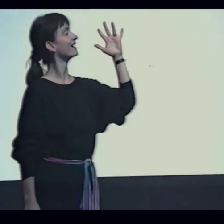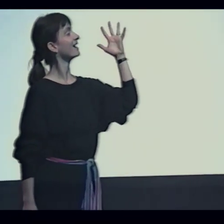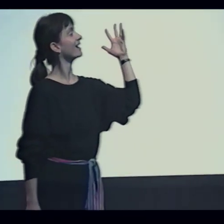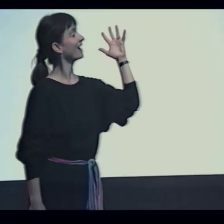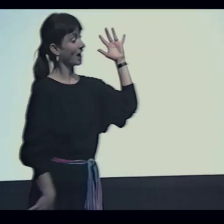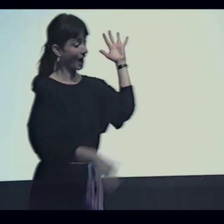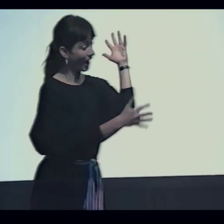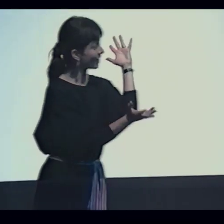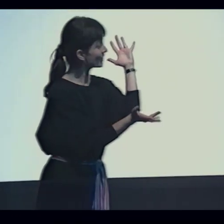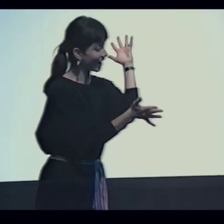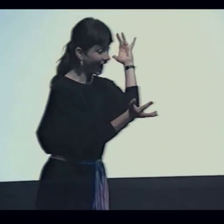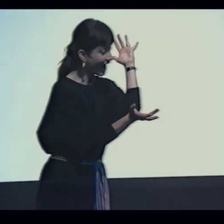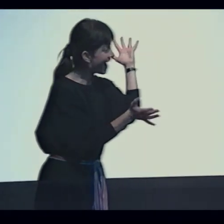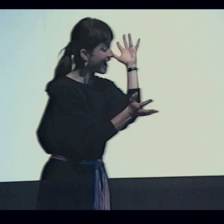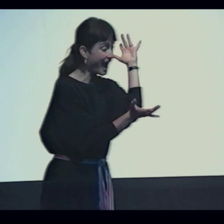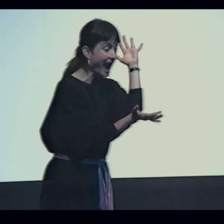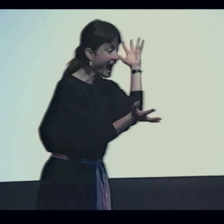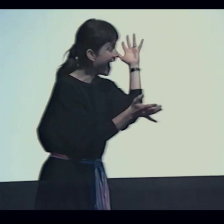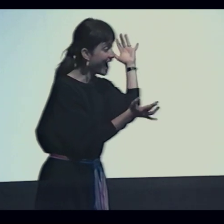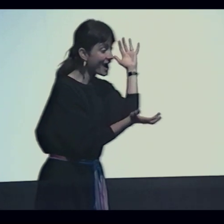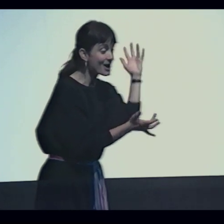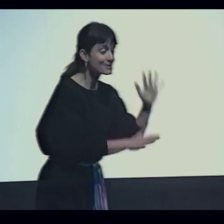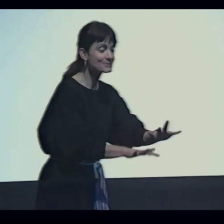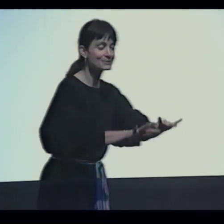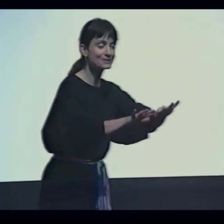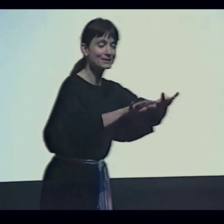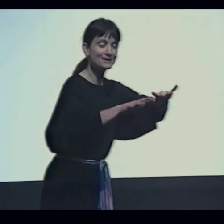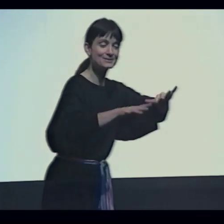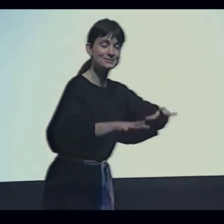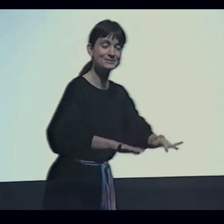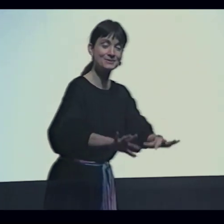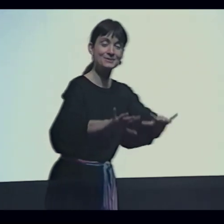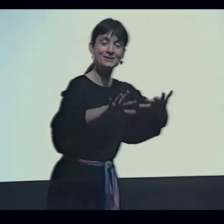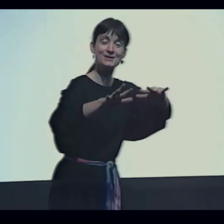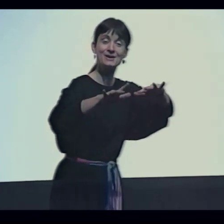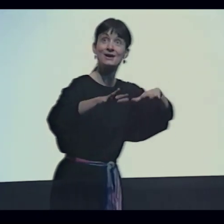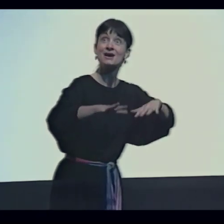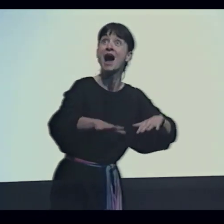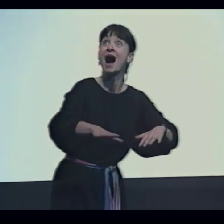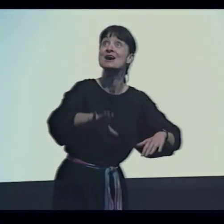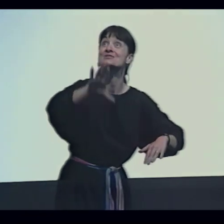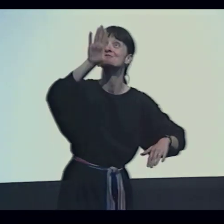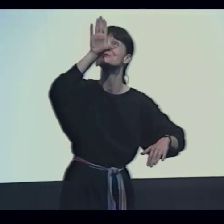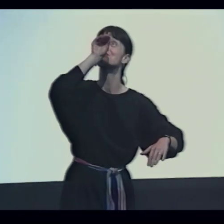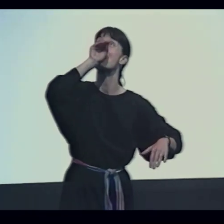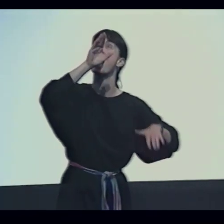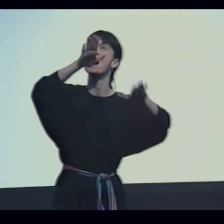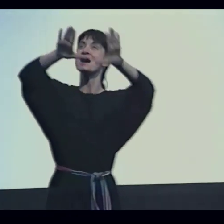A solitary tree whispers its reflection In the calmly rippling pond